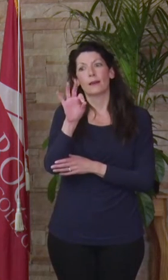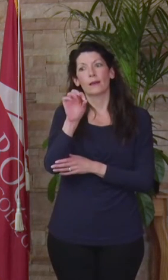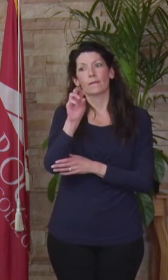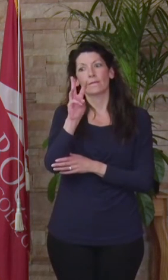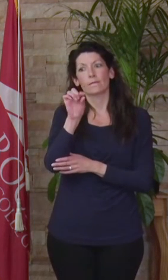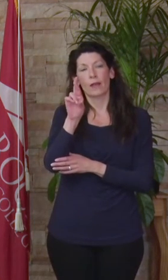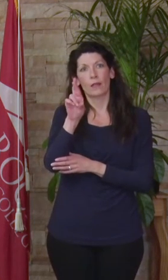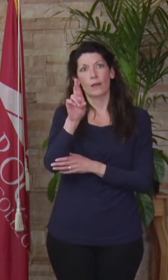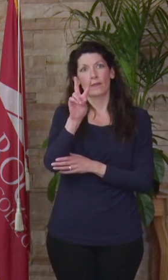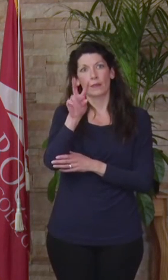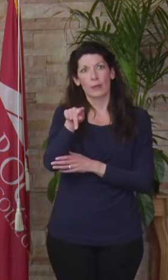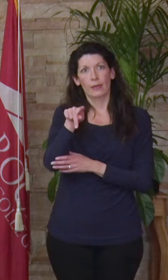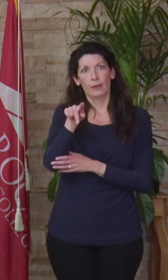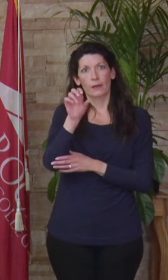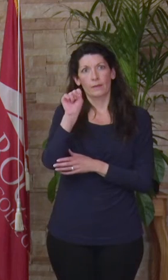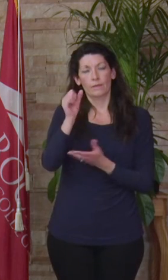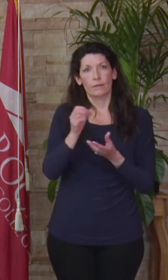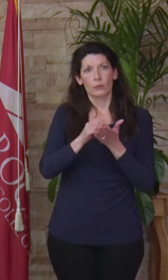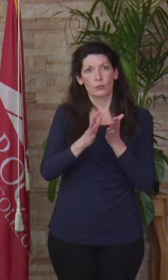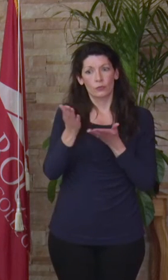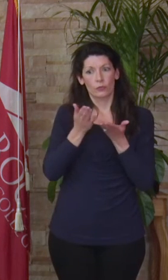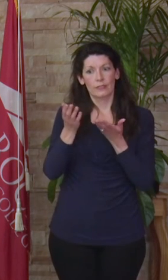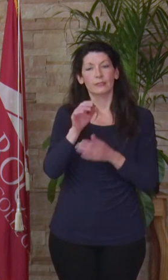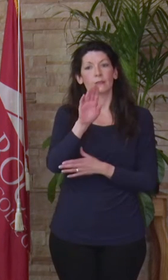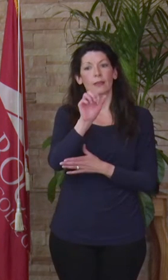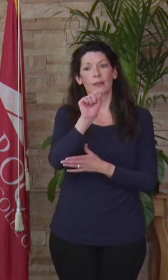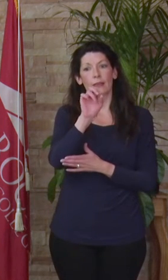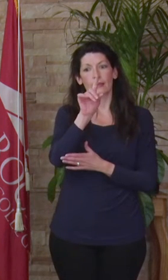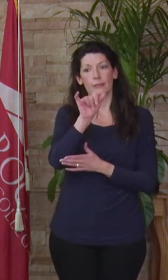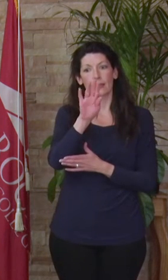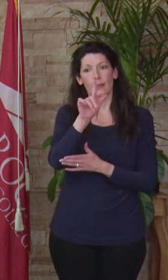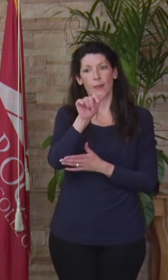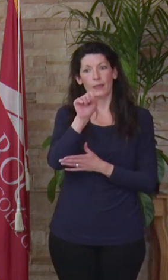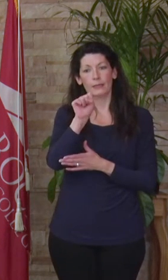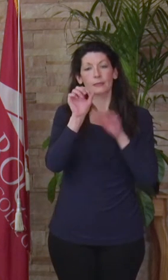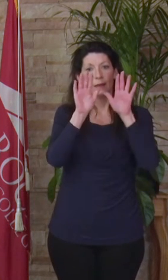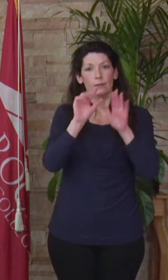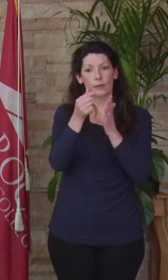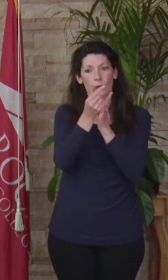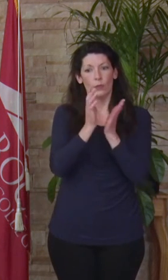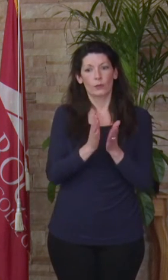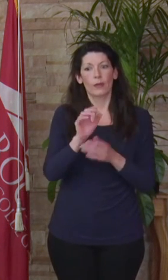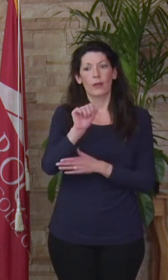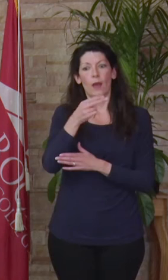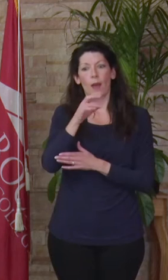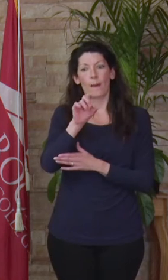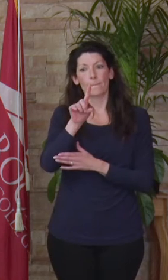and Success. Cassidy Bliss, who's the outstanding graduate of the year. Ahmed Madkhali, outstanding